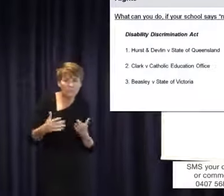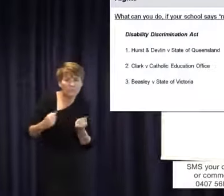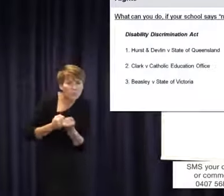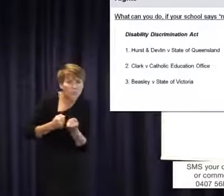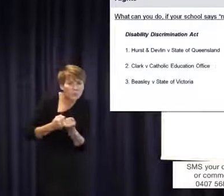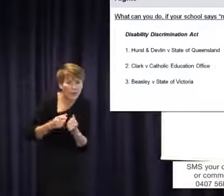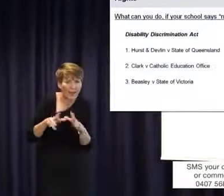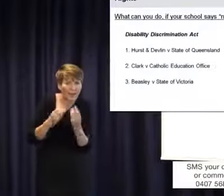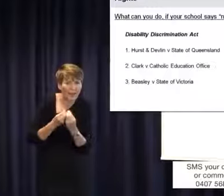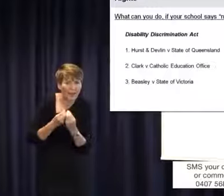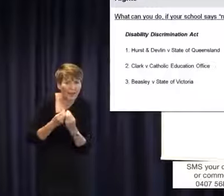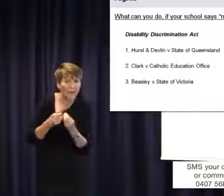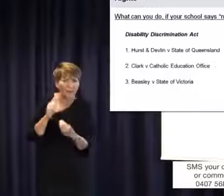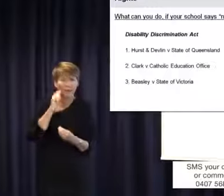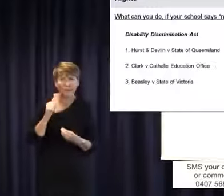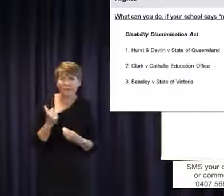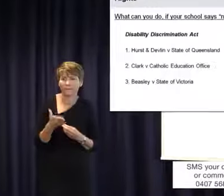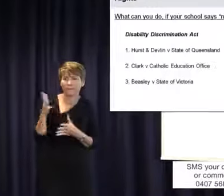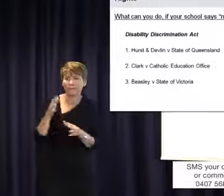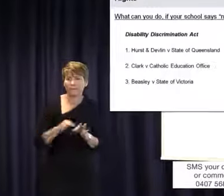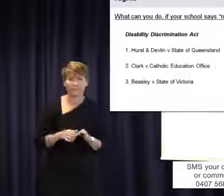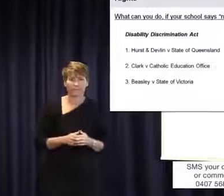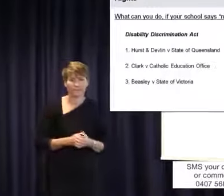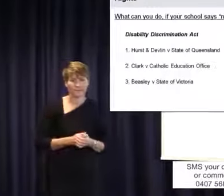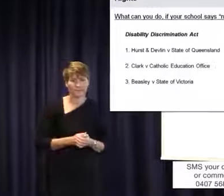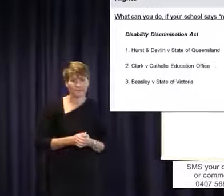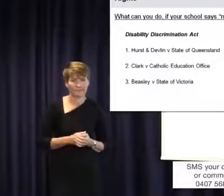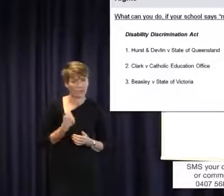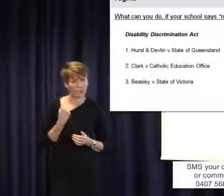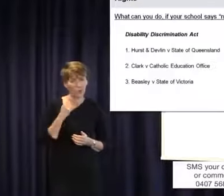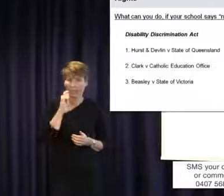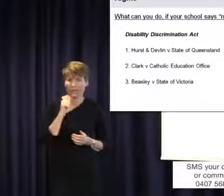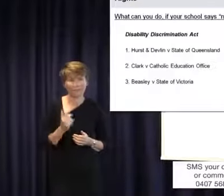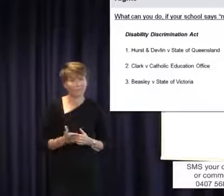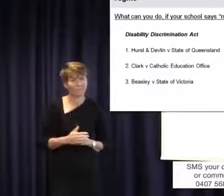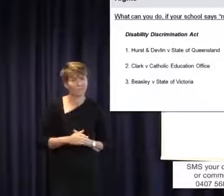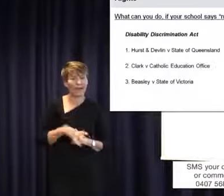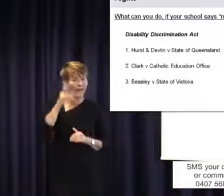except an Auslan interpreter. That again went to the full Federal Court and was found in